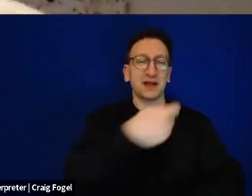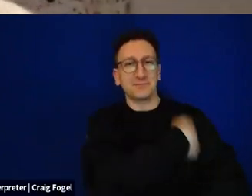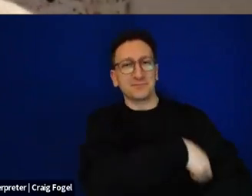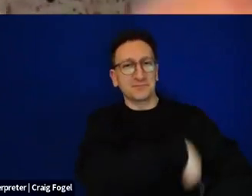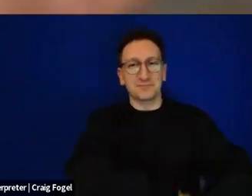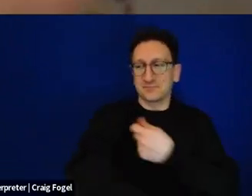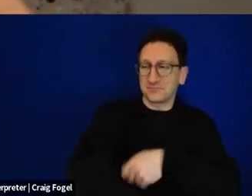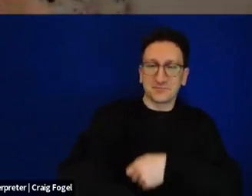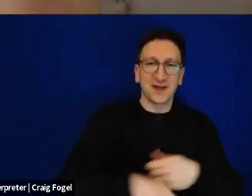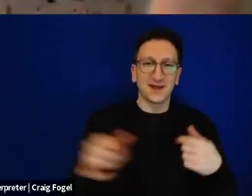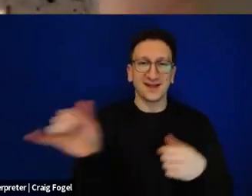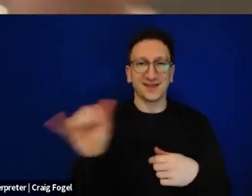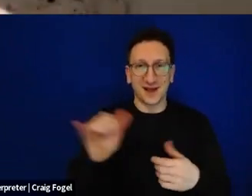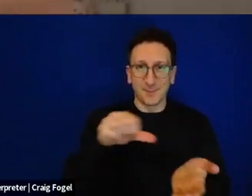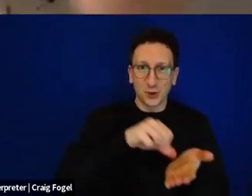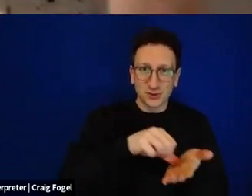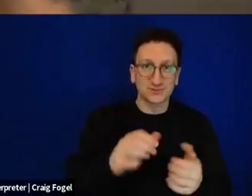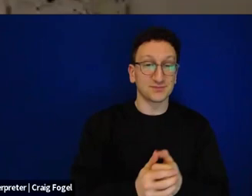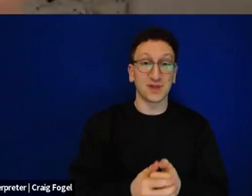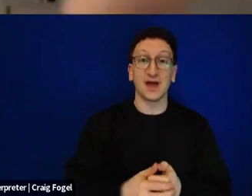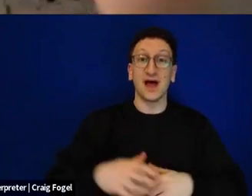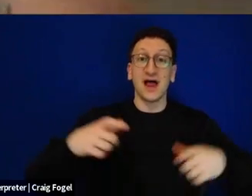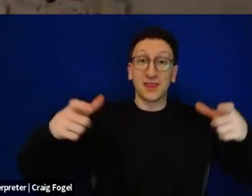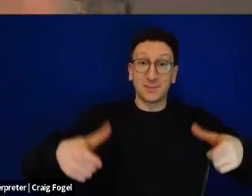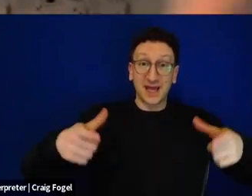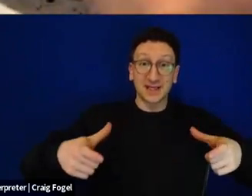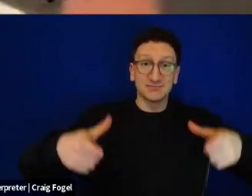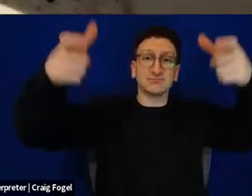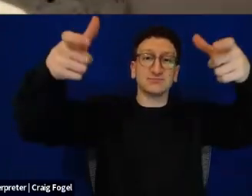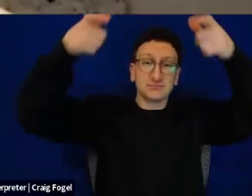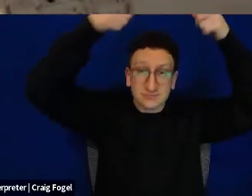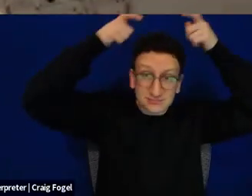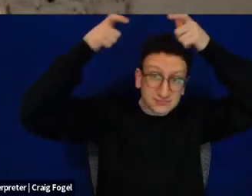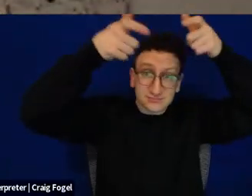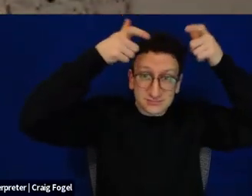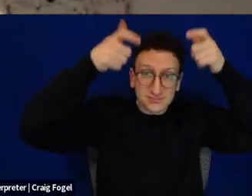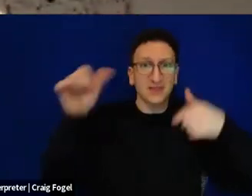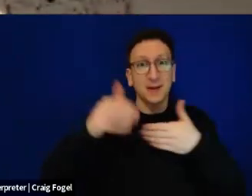And we took the Seder plate and we turned it around the heads of all the participants like the Moroccan Jews do. We wore kittles and